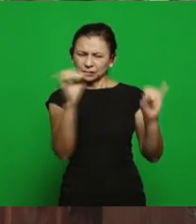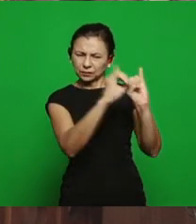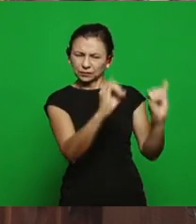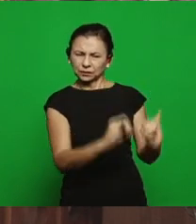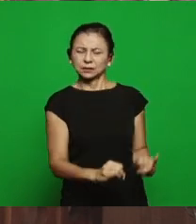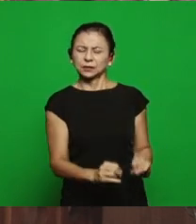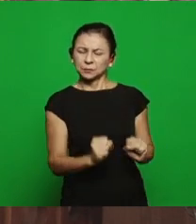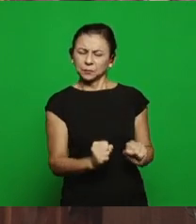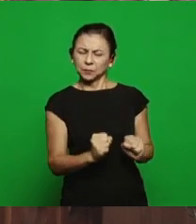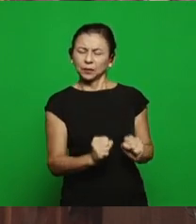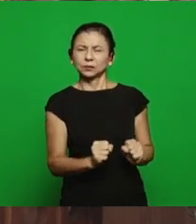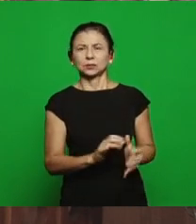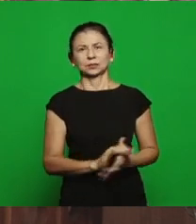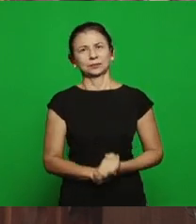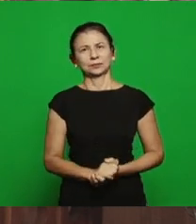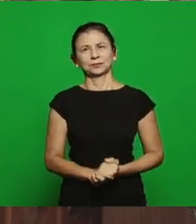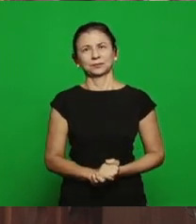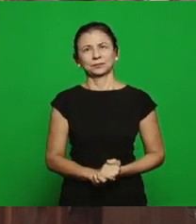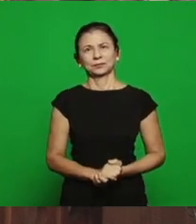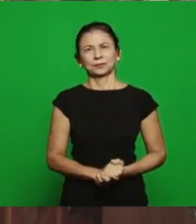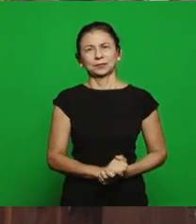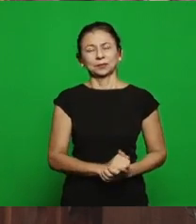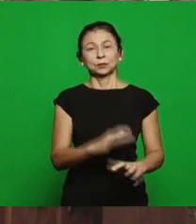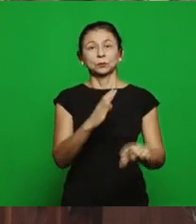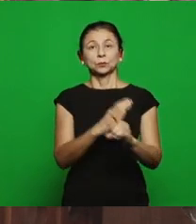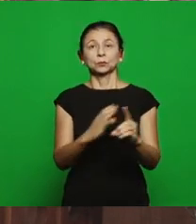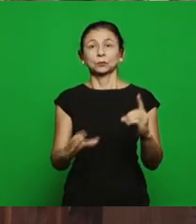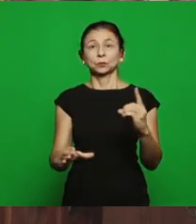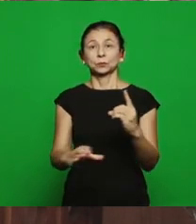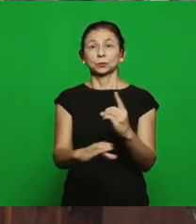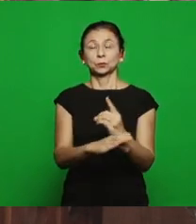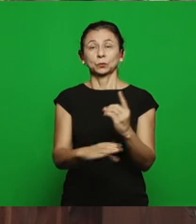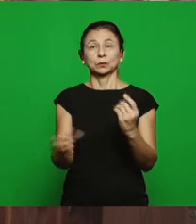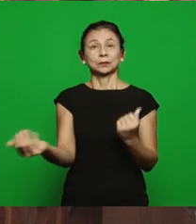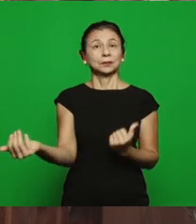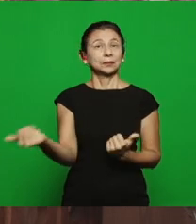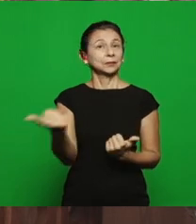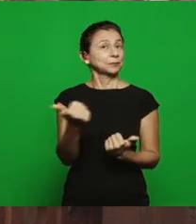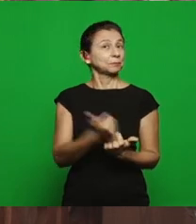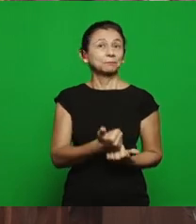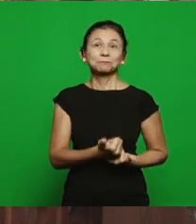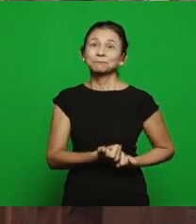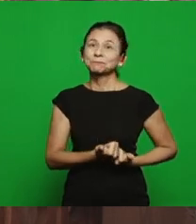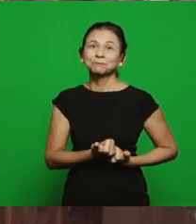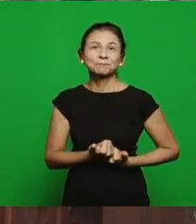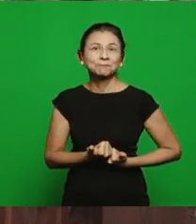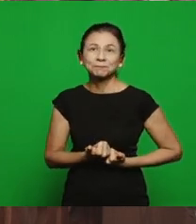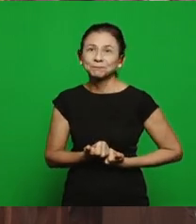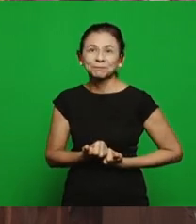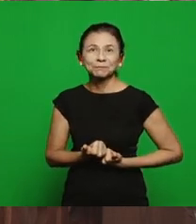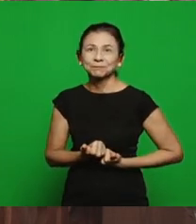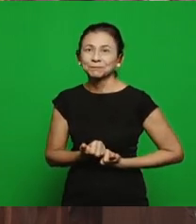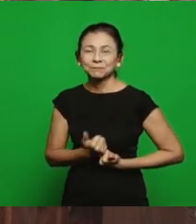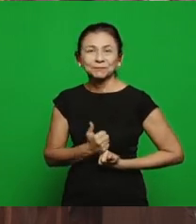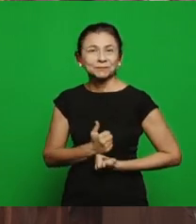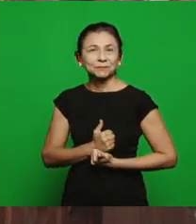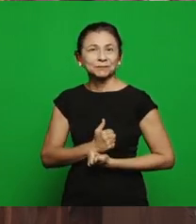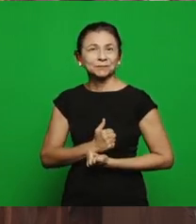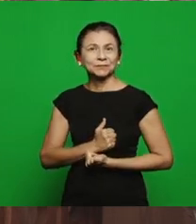completely replaces the service, for idolatry